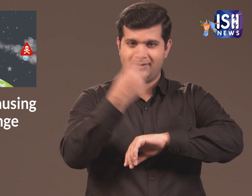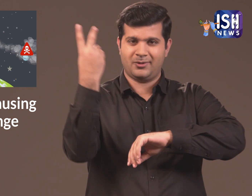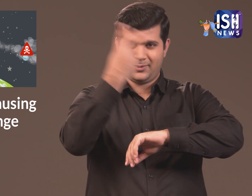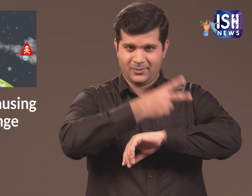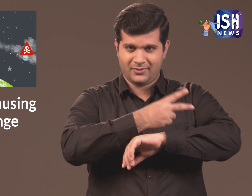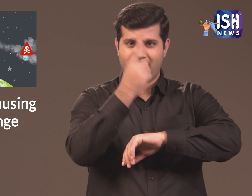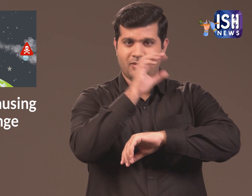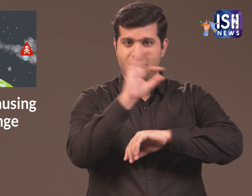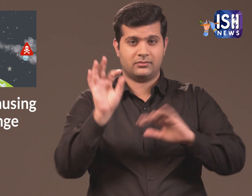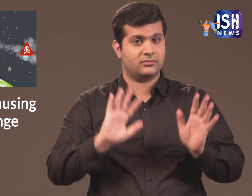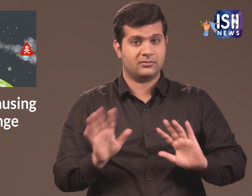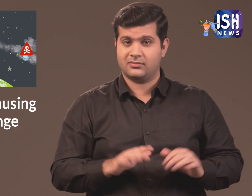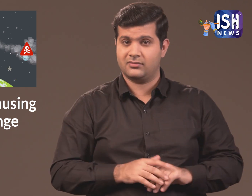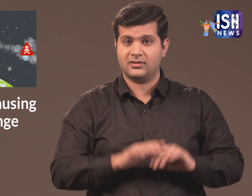two days or a week? Not at all!